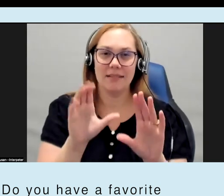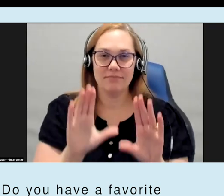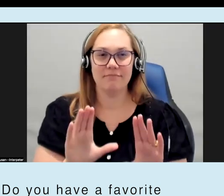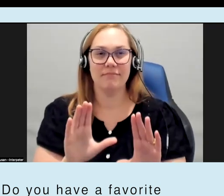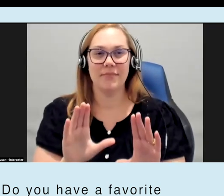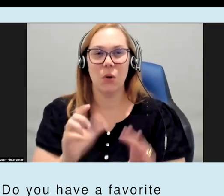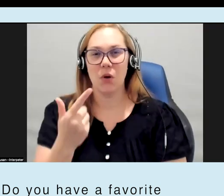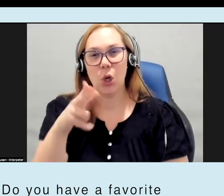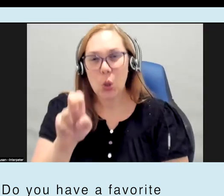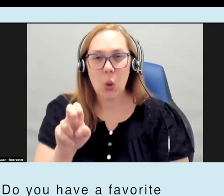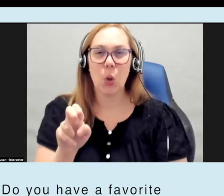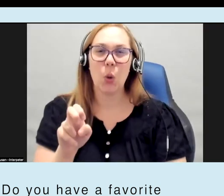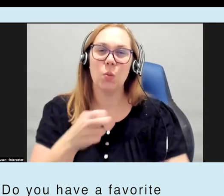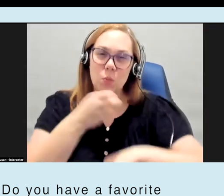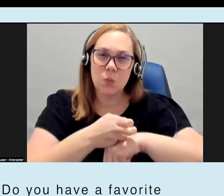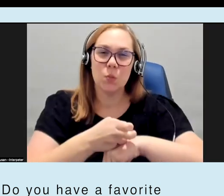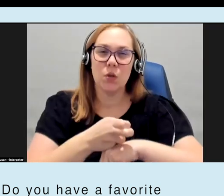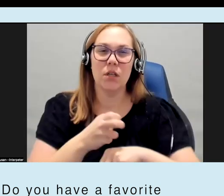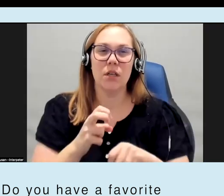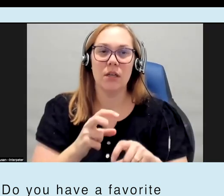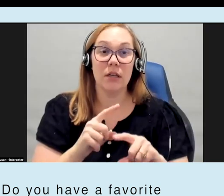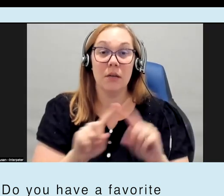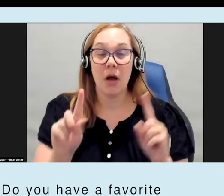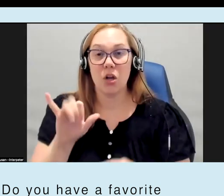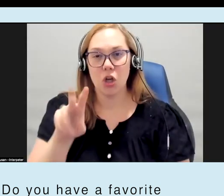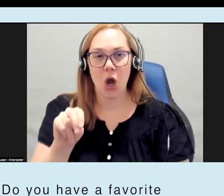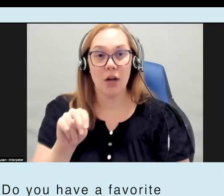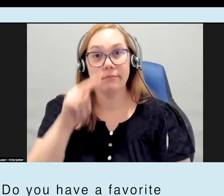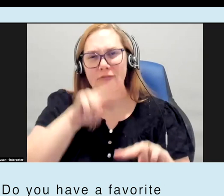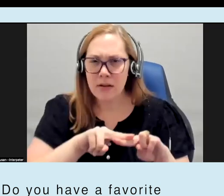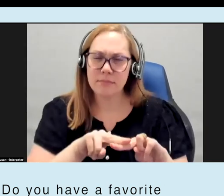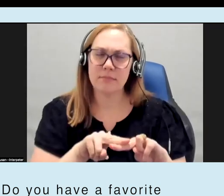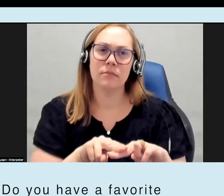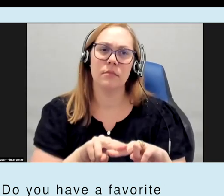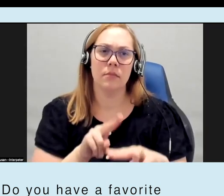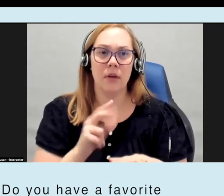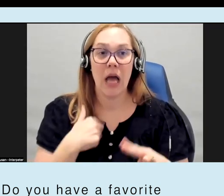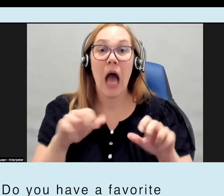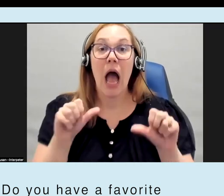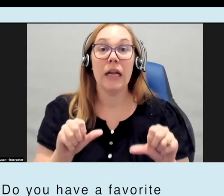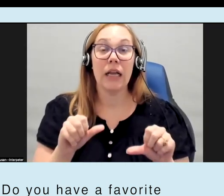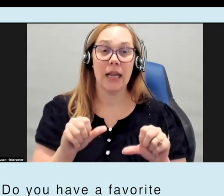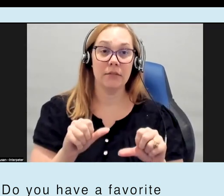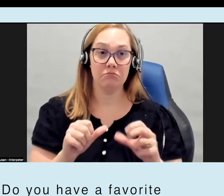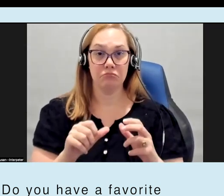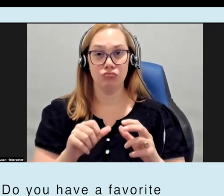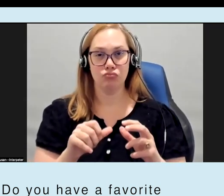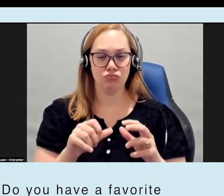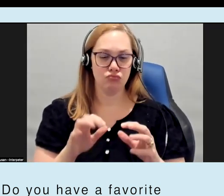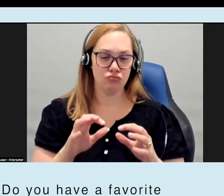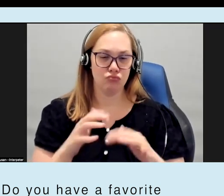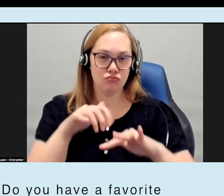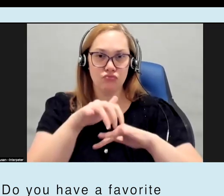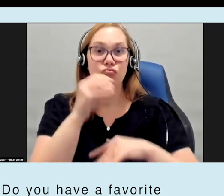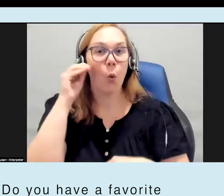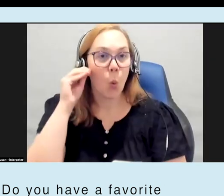Troublesome but with the yarn it's so much fun I can do it at home um I can do really large scale